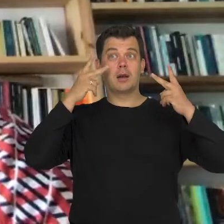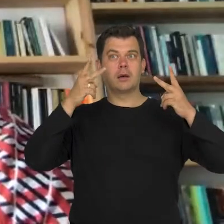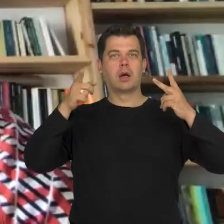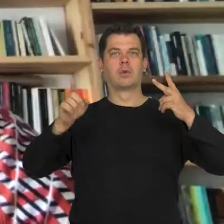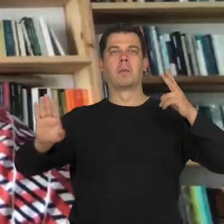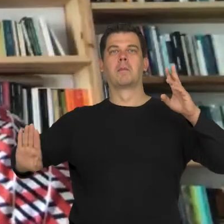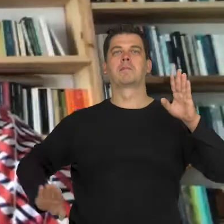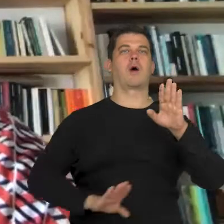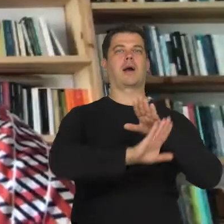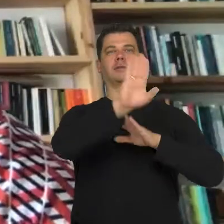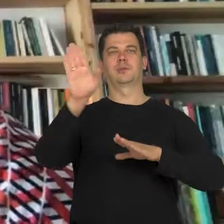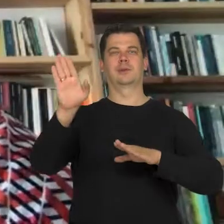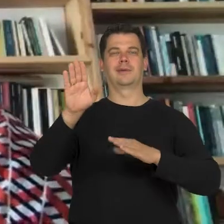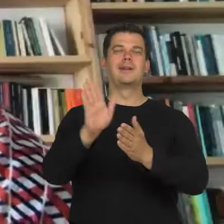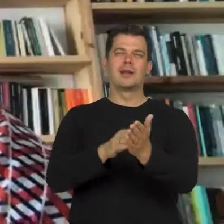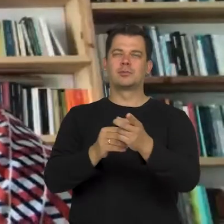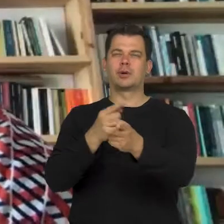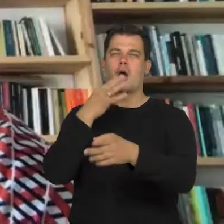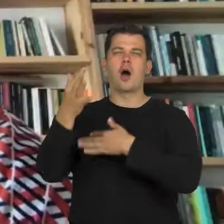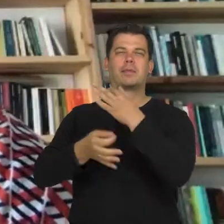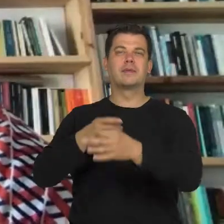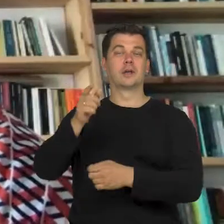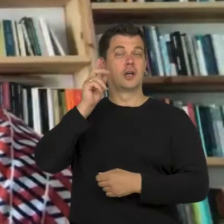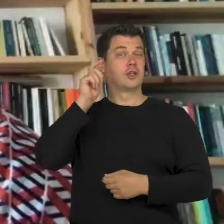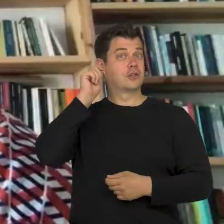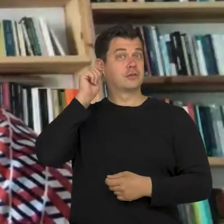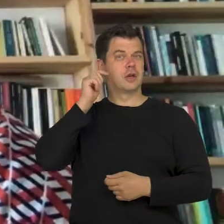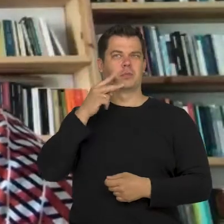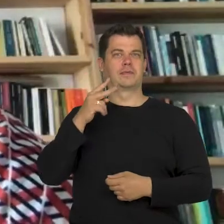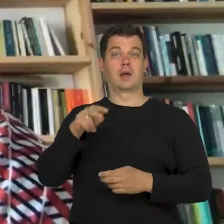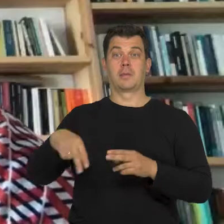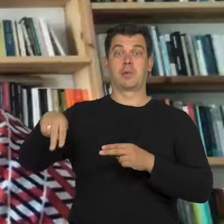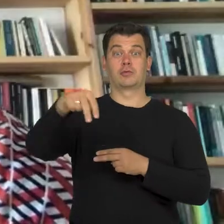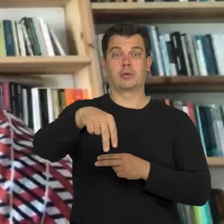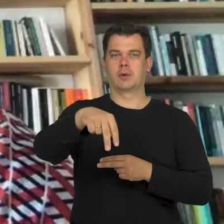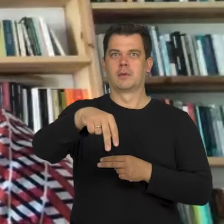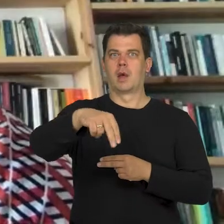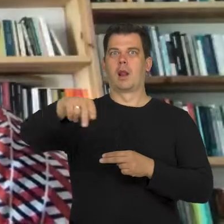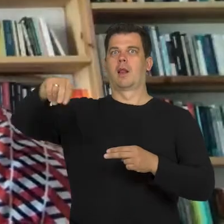So, just like the lady who stood up said: „these images are too strong. I must get used to them",